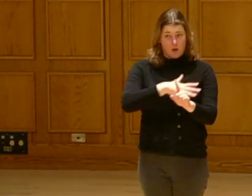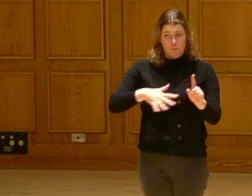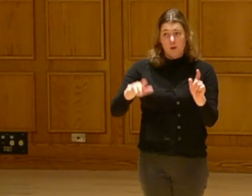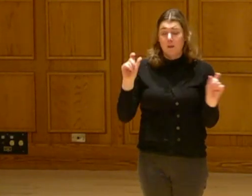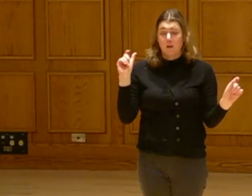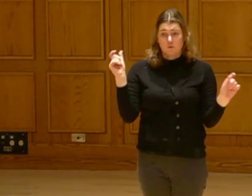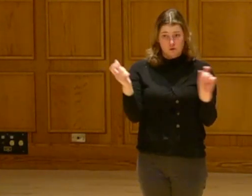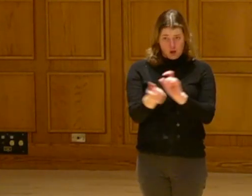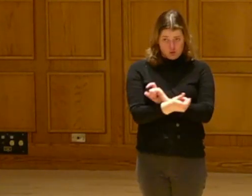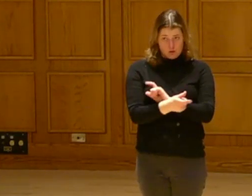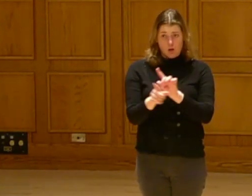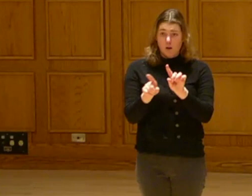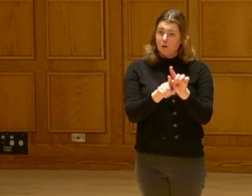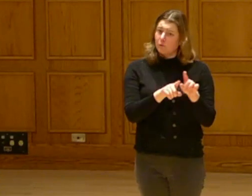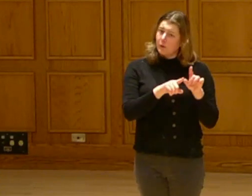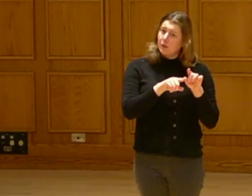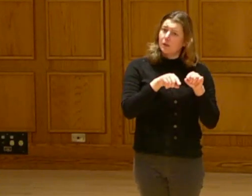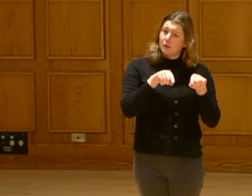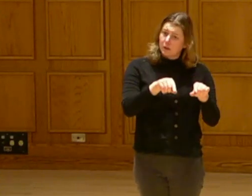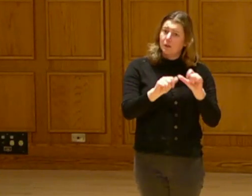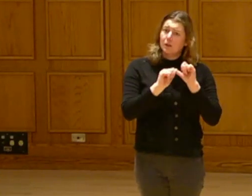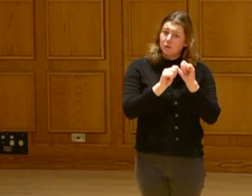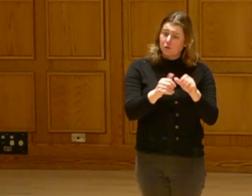different and changing environment and how we can continue to show